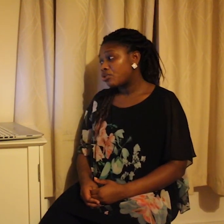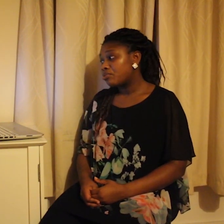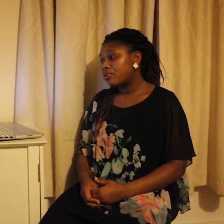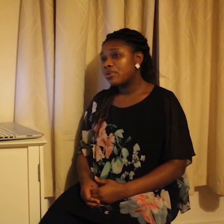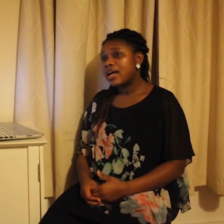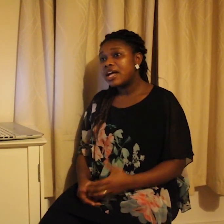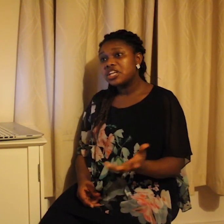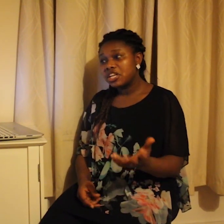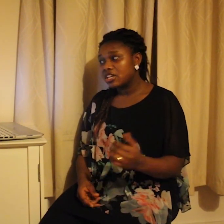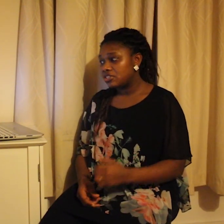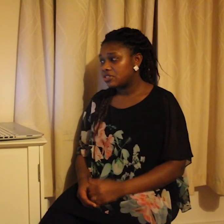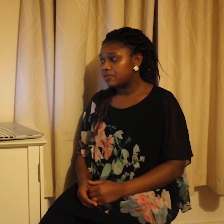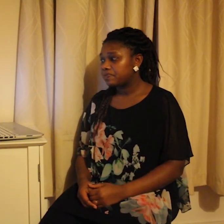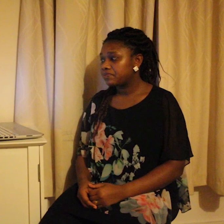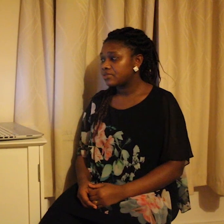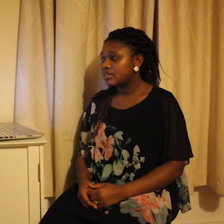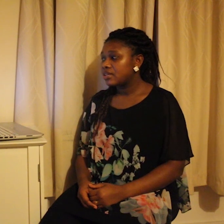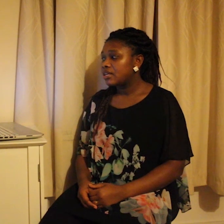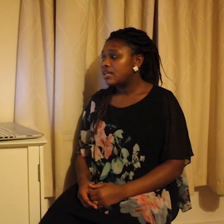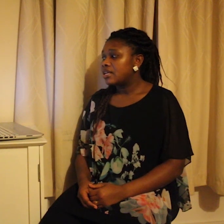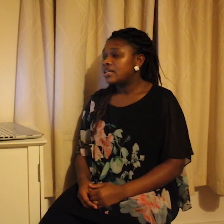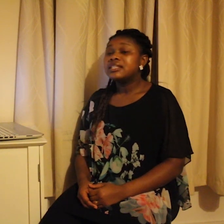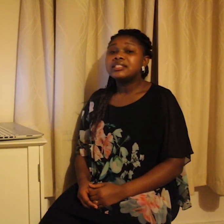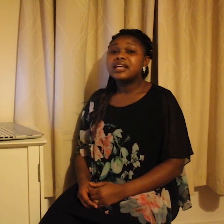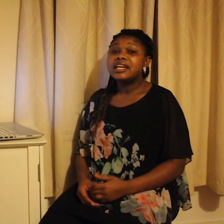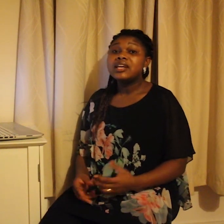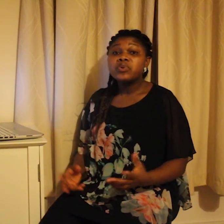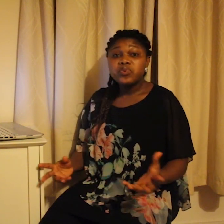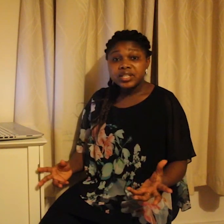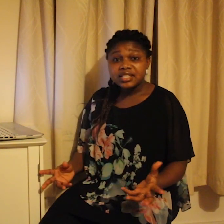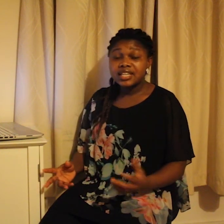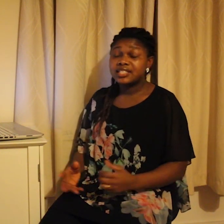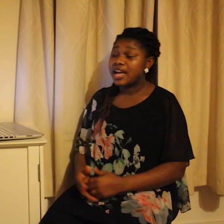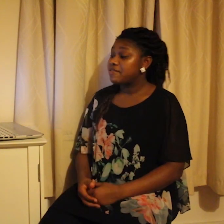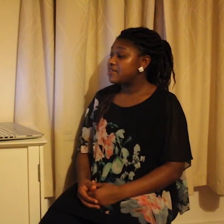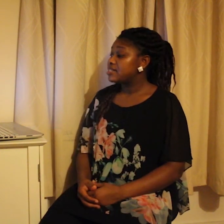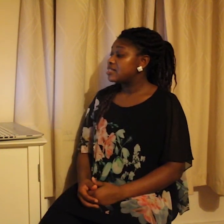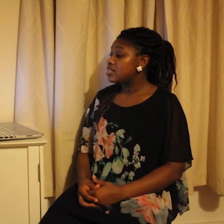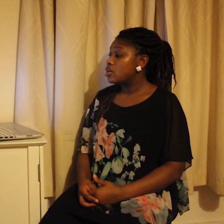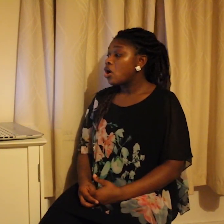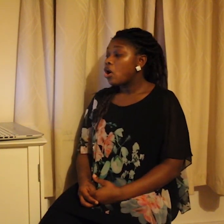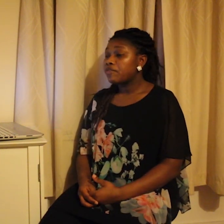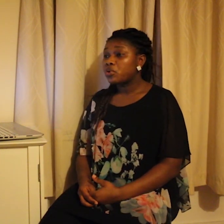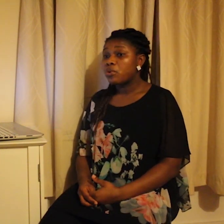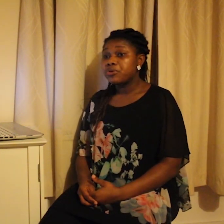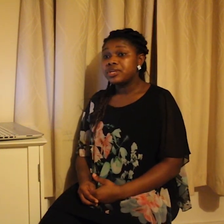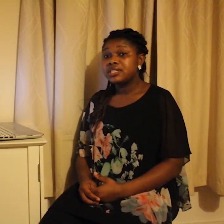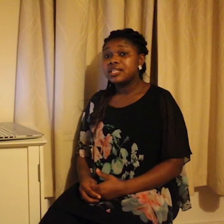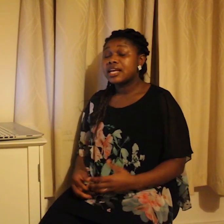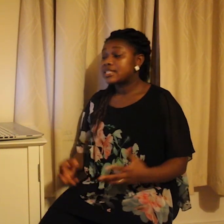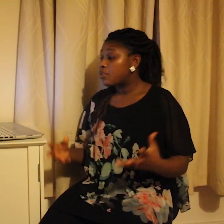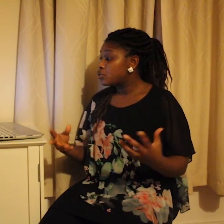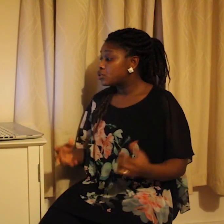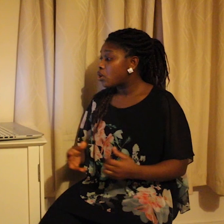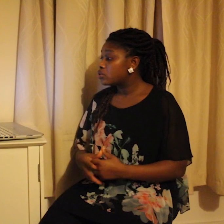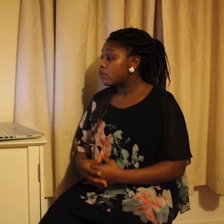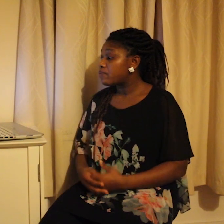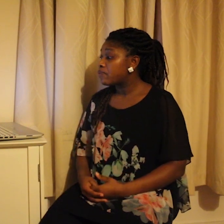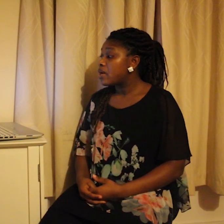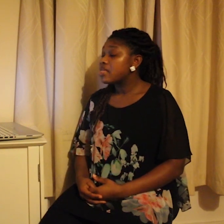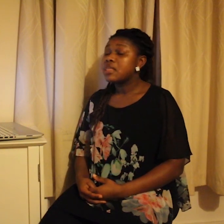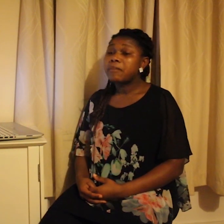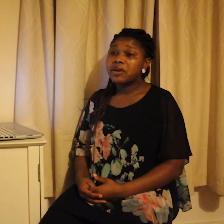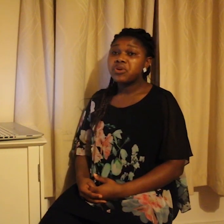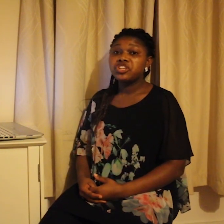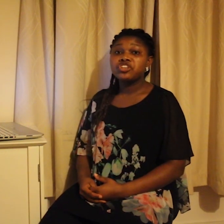Krobo and English. The linguistic diversity of the community is a result of the migration